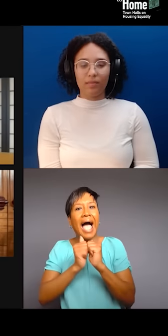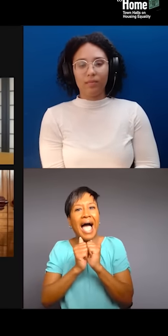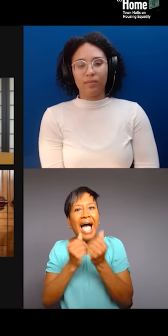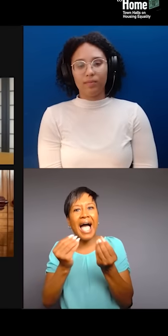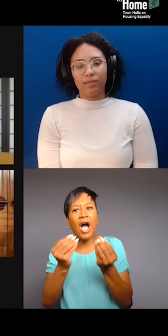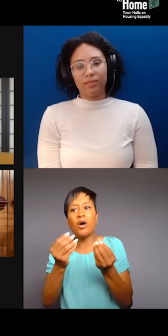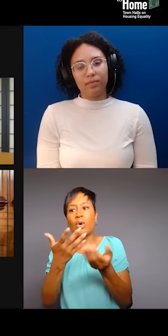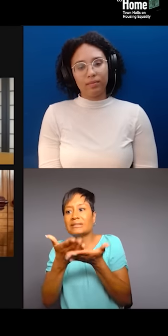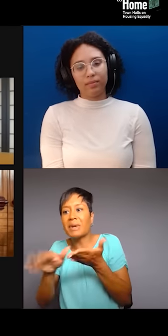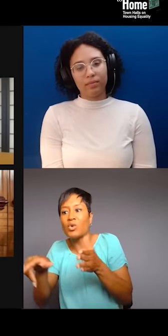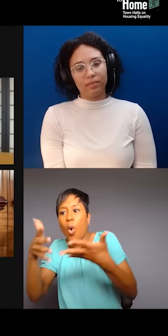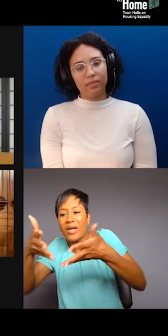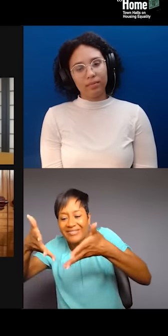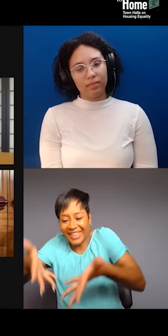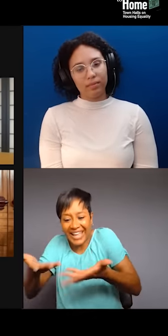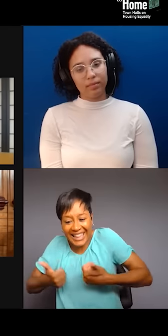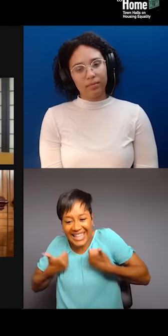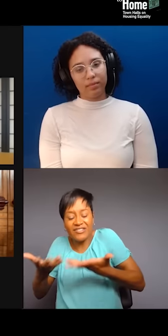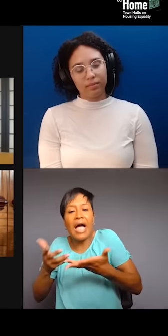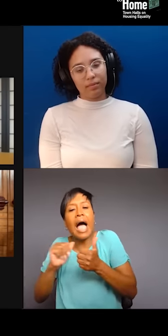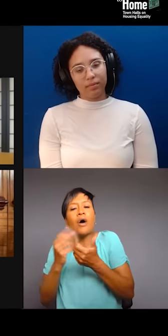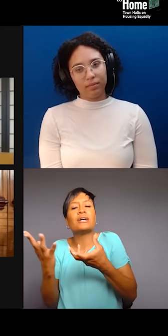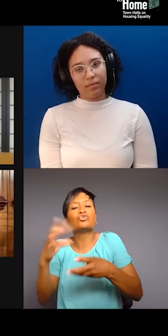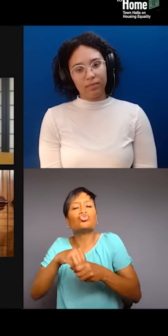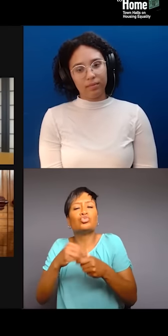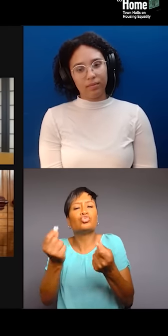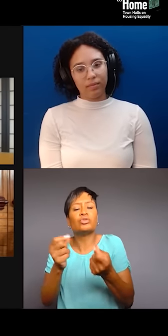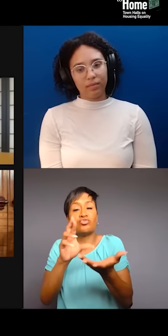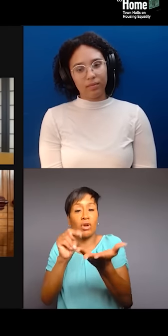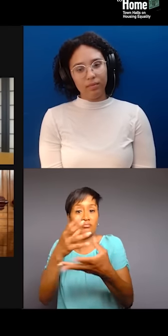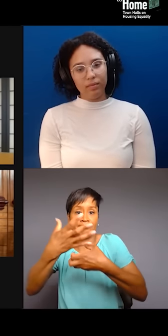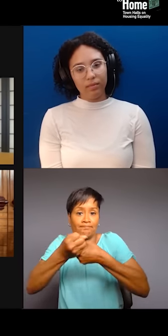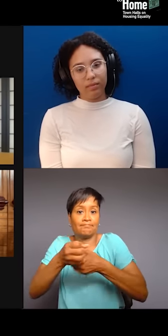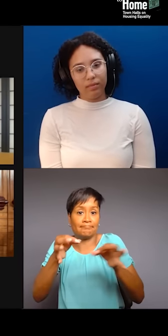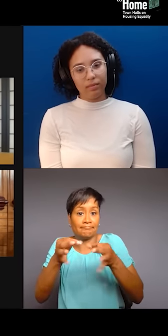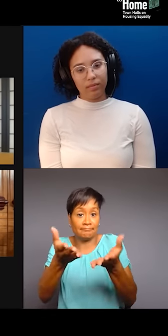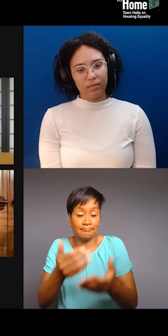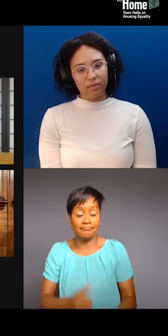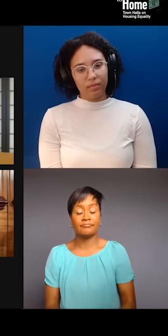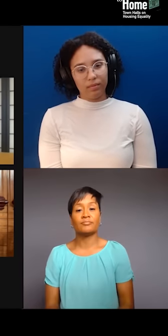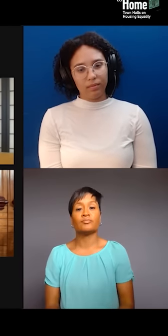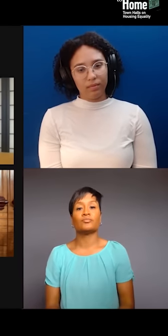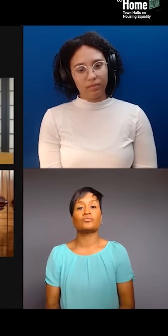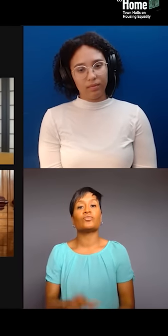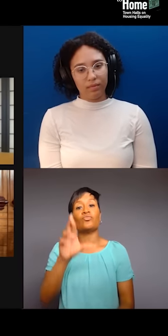Ron, brief response. I think when it's done by the grassroots, of course, the grassroots are going to keep the grassroots there.